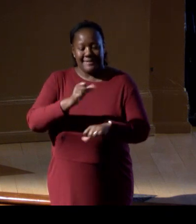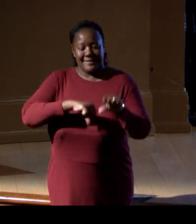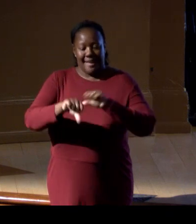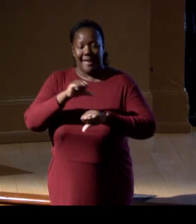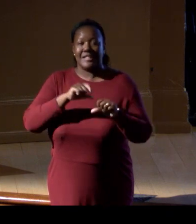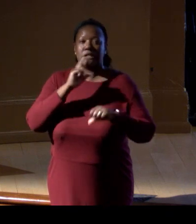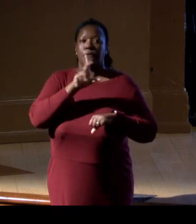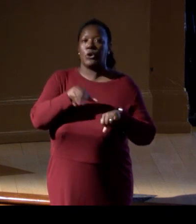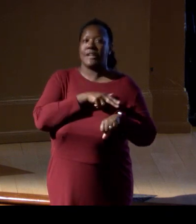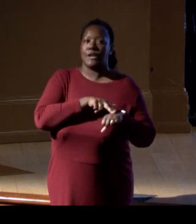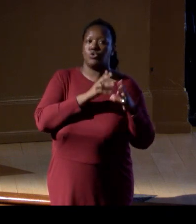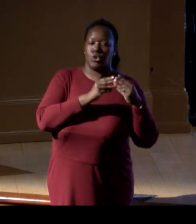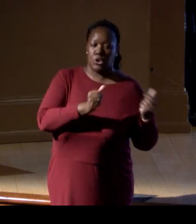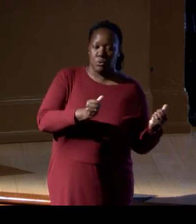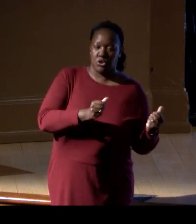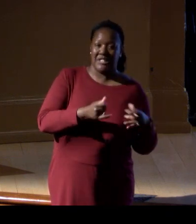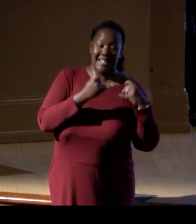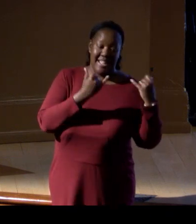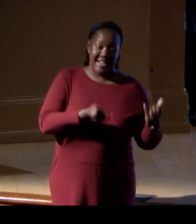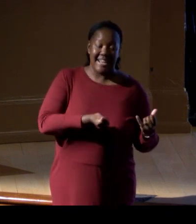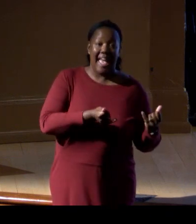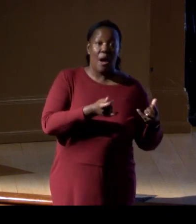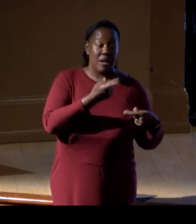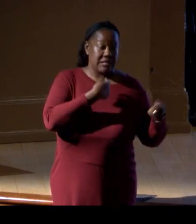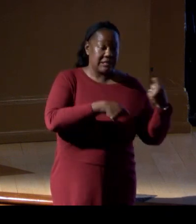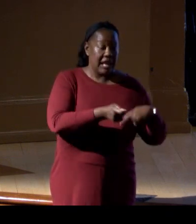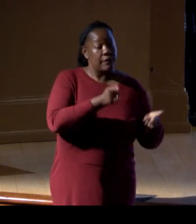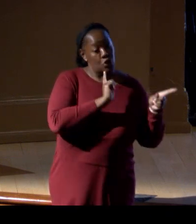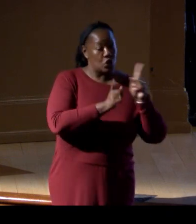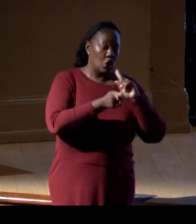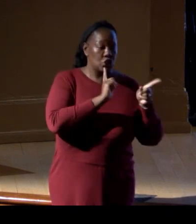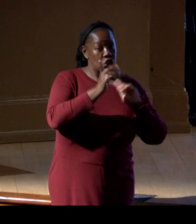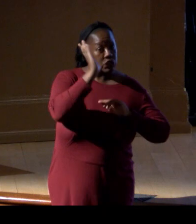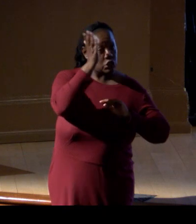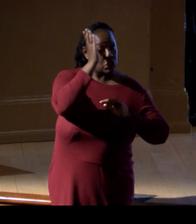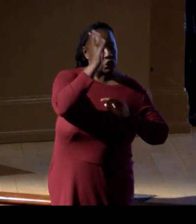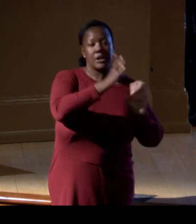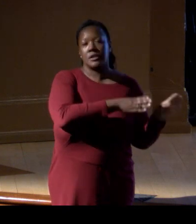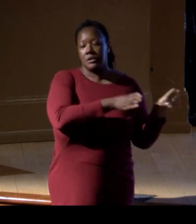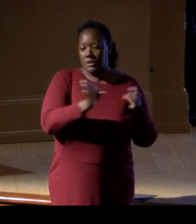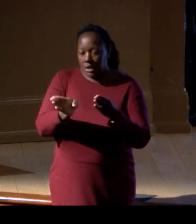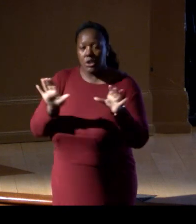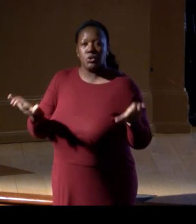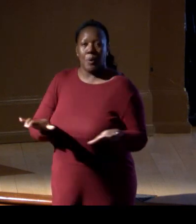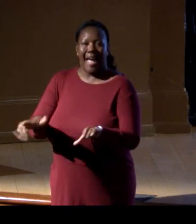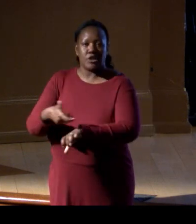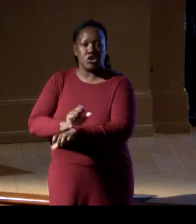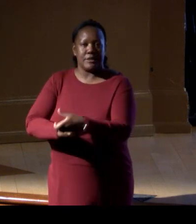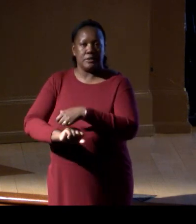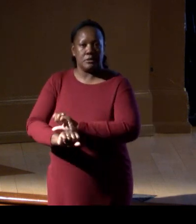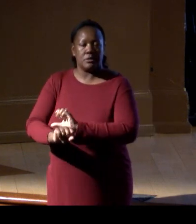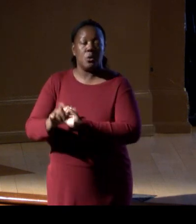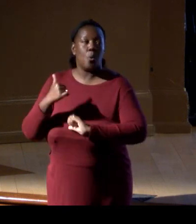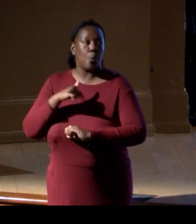We now need to move from talk to action. We are excited to leverage our expertise, collections,